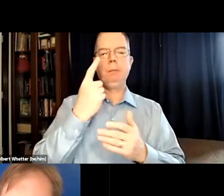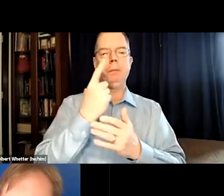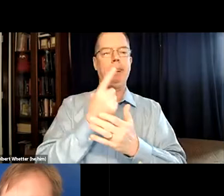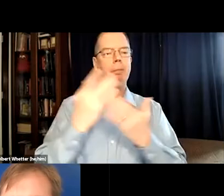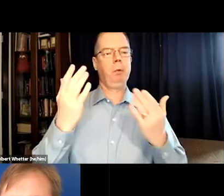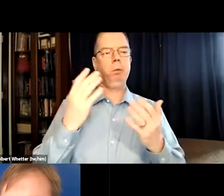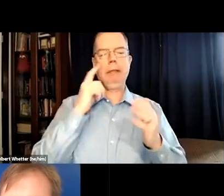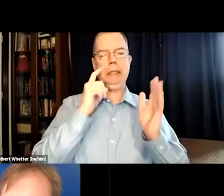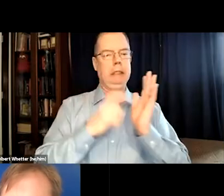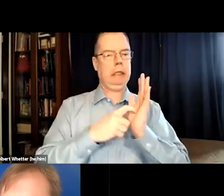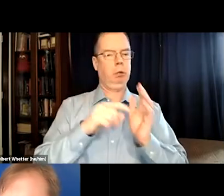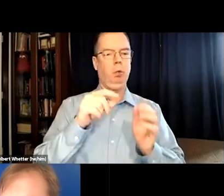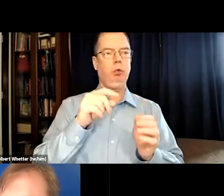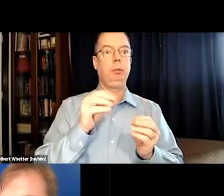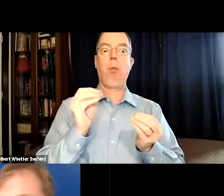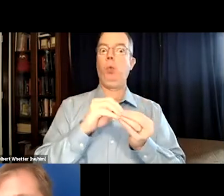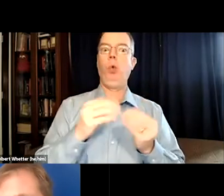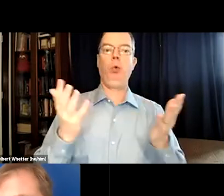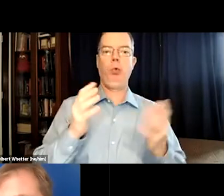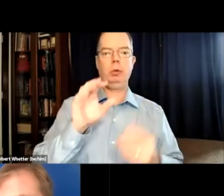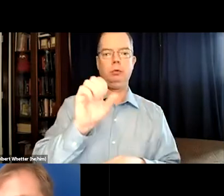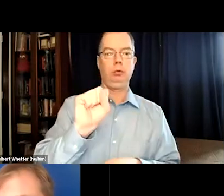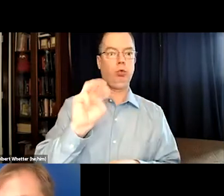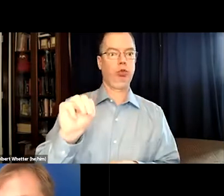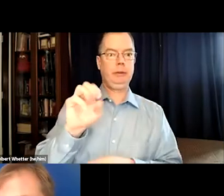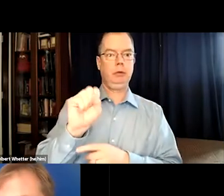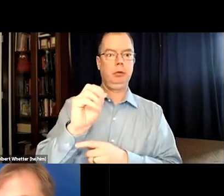Some of the other streamers. But one thing that I've noticed